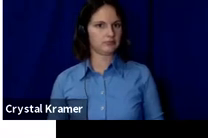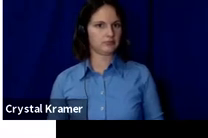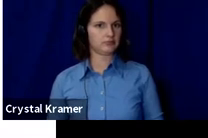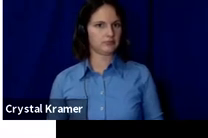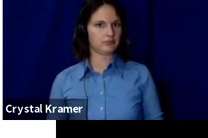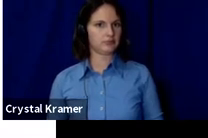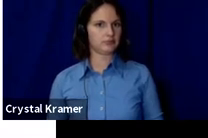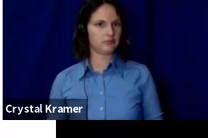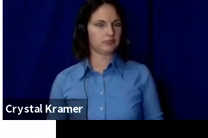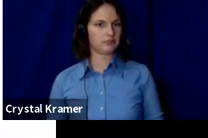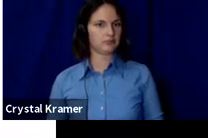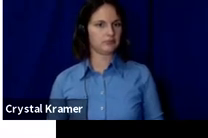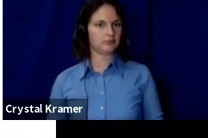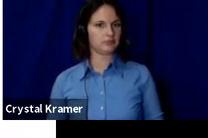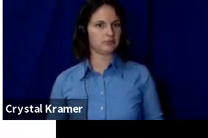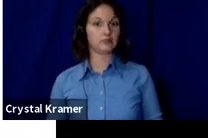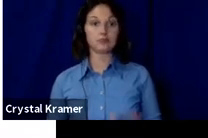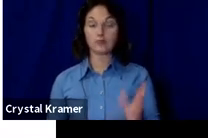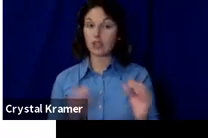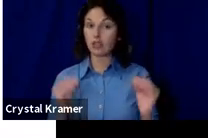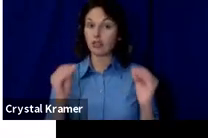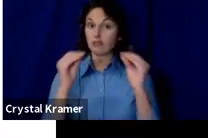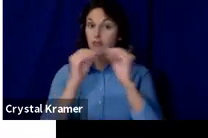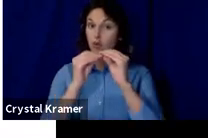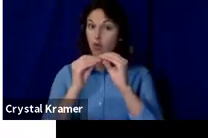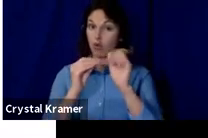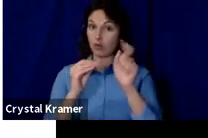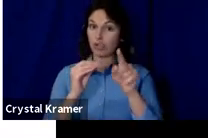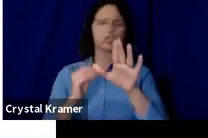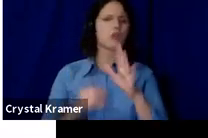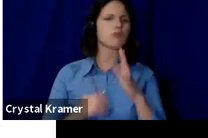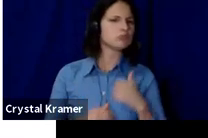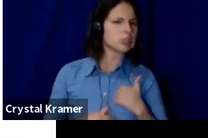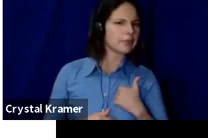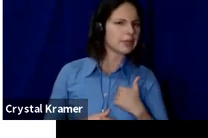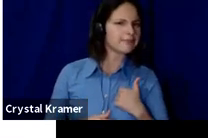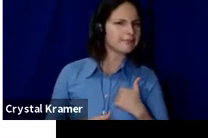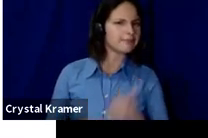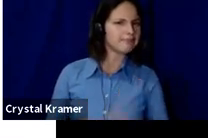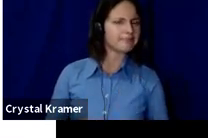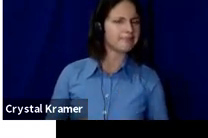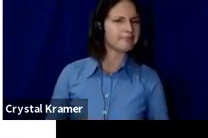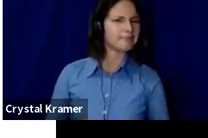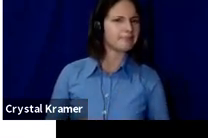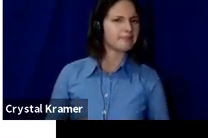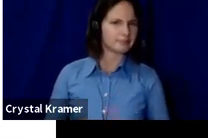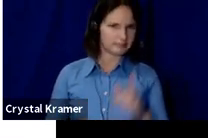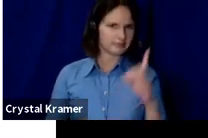Are there any further questions? I'm sorry. There is an additional question.